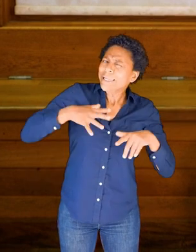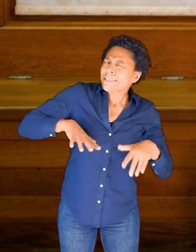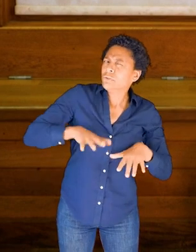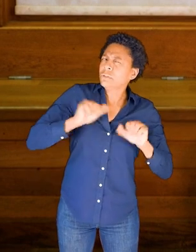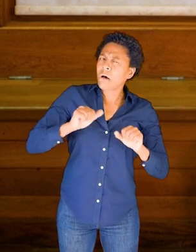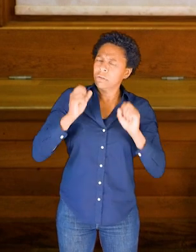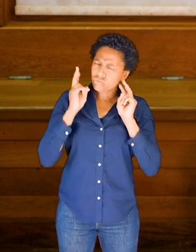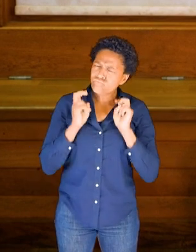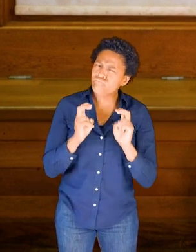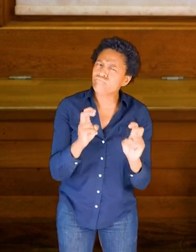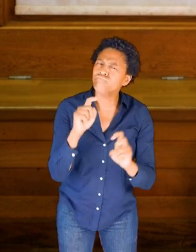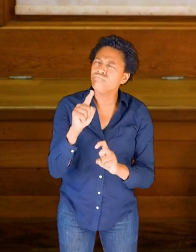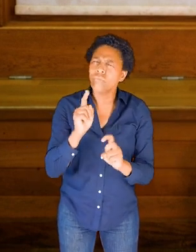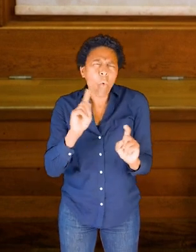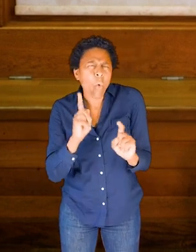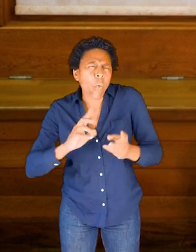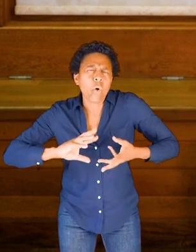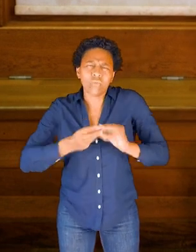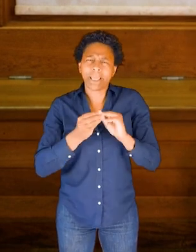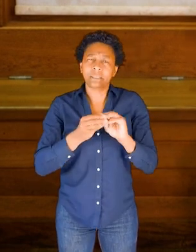that make up the spine-- these vertebra that make up the spine.